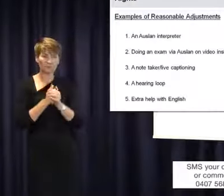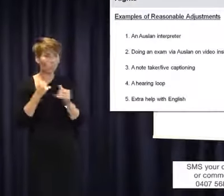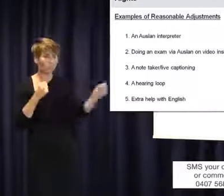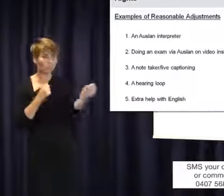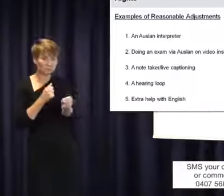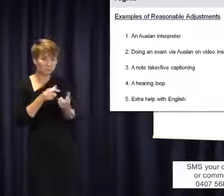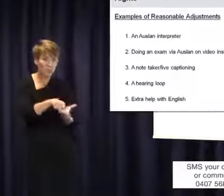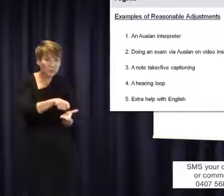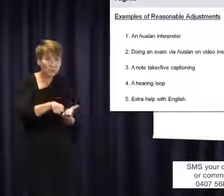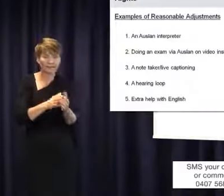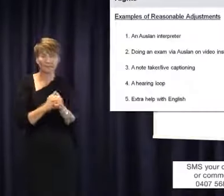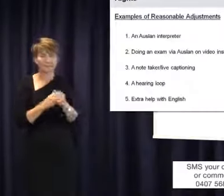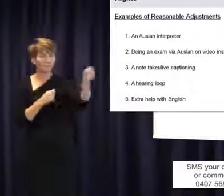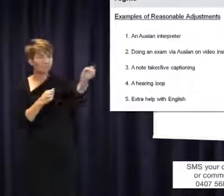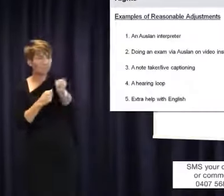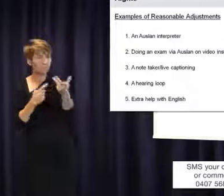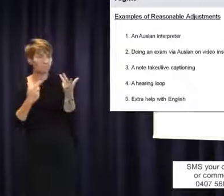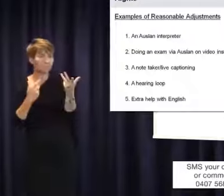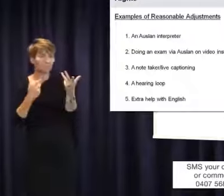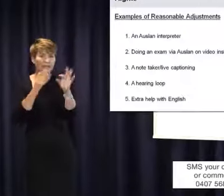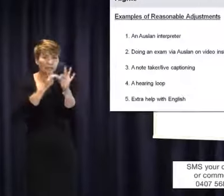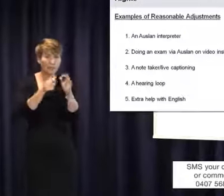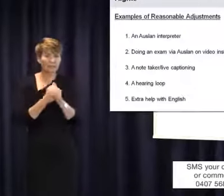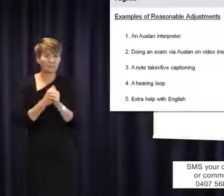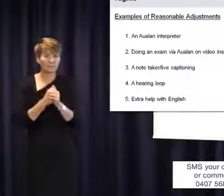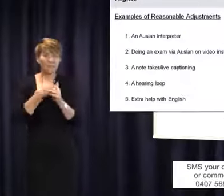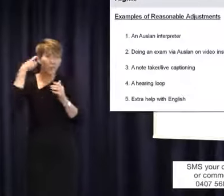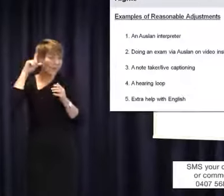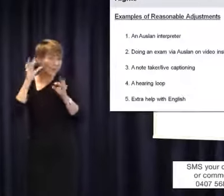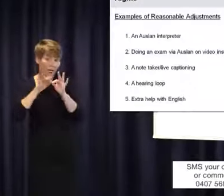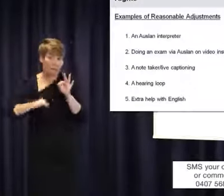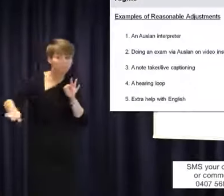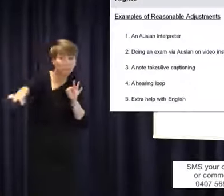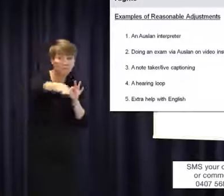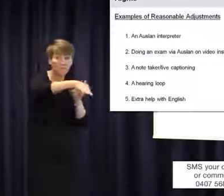hearing loop. Sometimes a reasonable adjustment or support will just be extra tutoring with